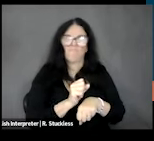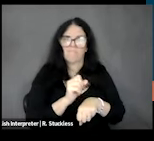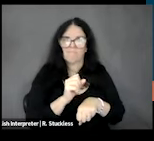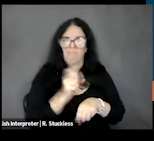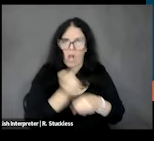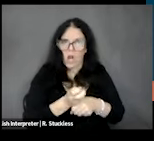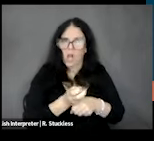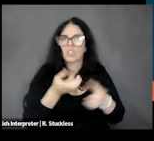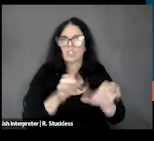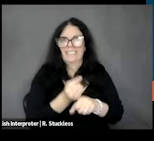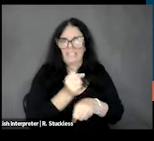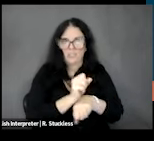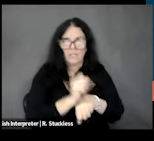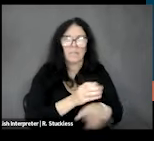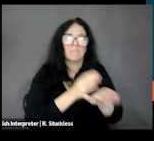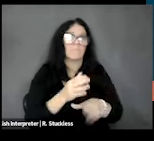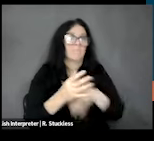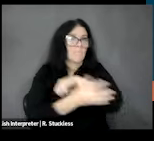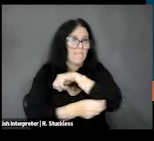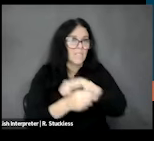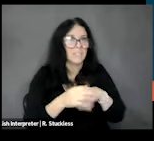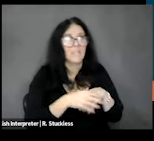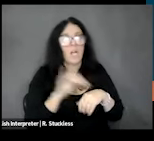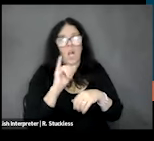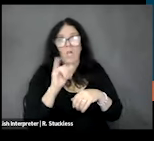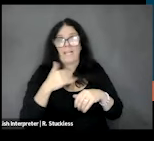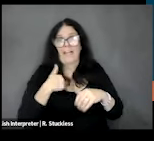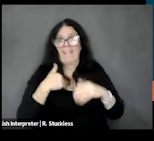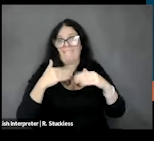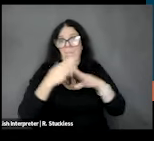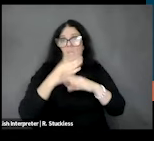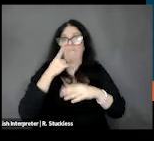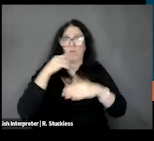barriers to accessing governmental assistance programs, like some of the programs Anthony